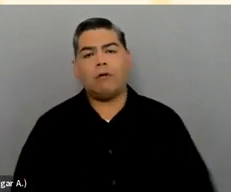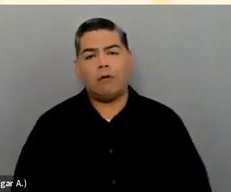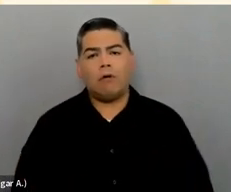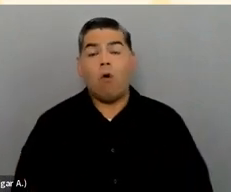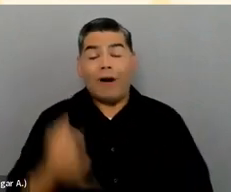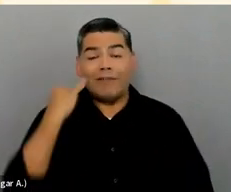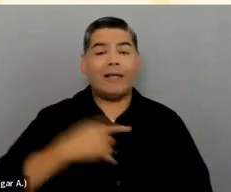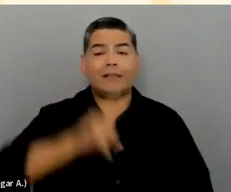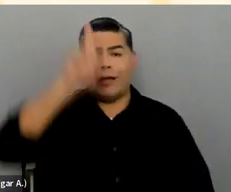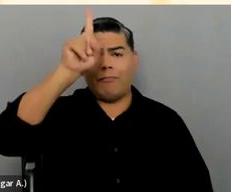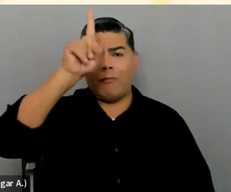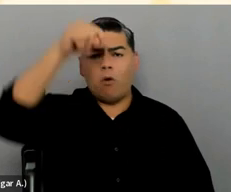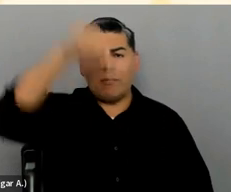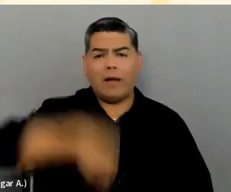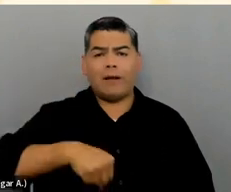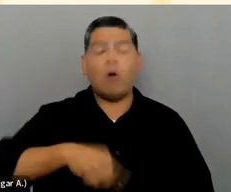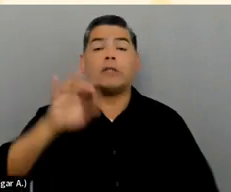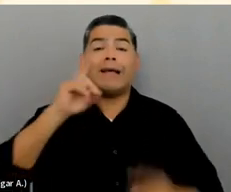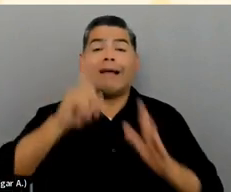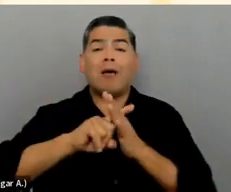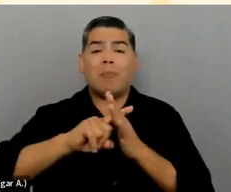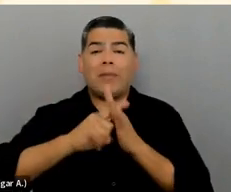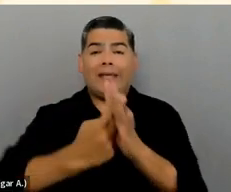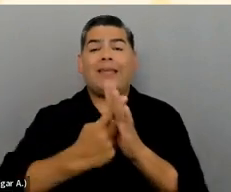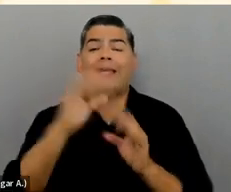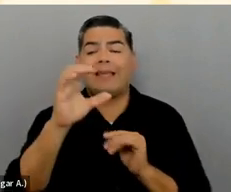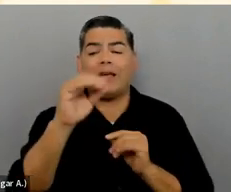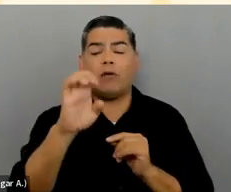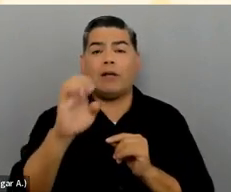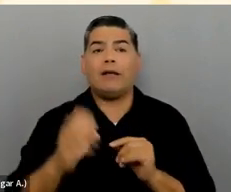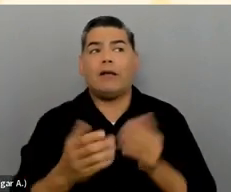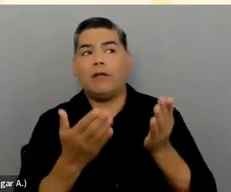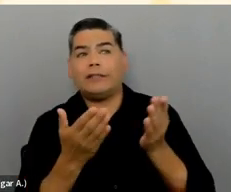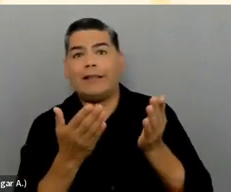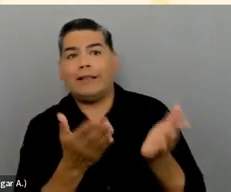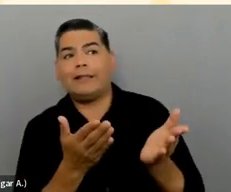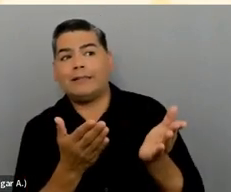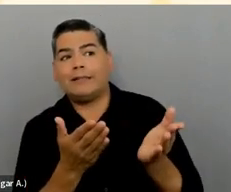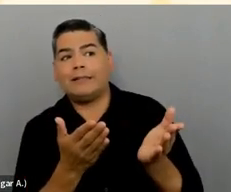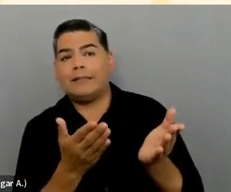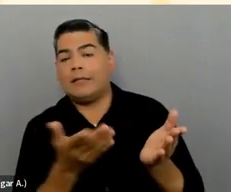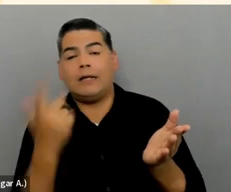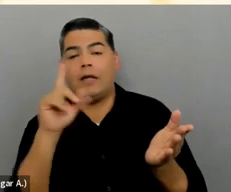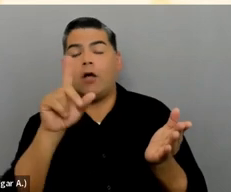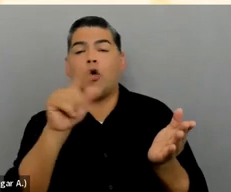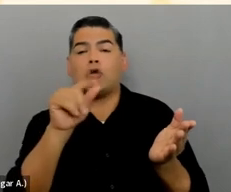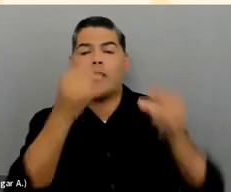of the screen, you could say, At the beginning of my code, there's this, and you know, 20 lines later, there's this.